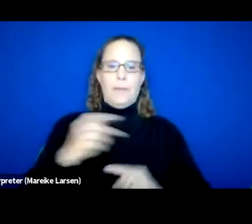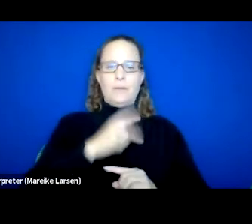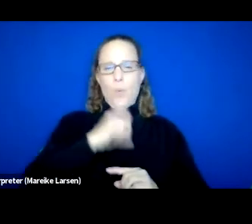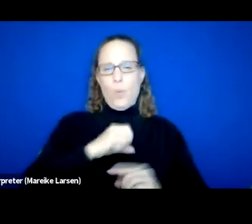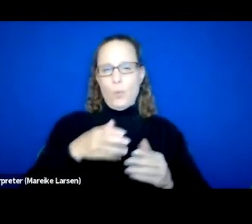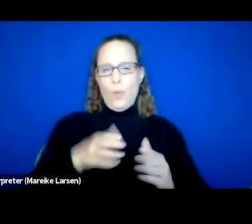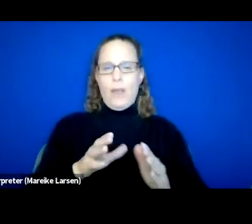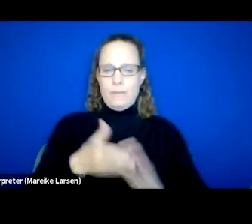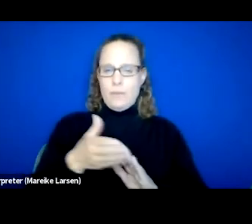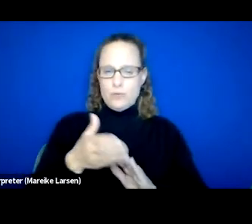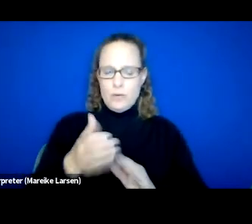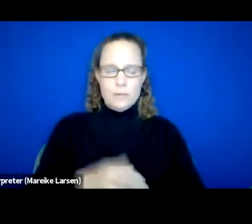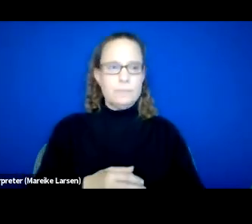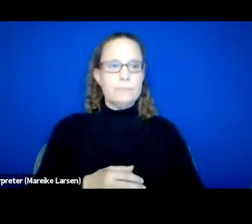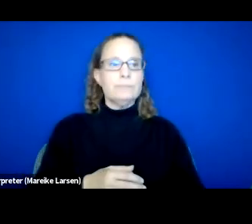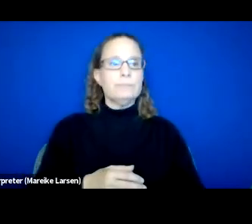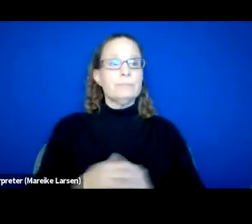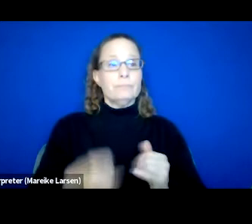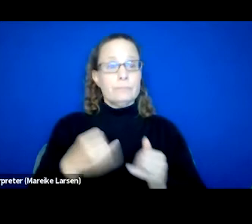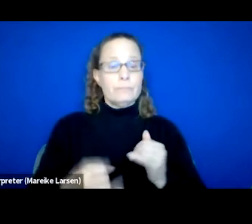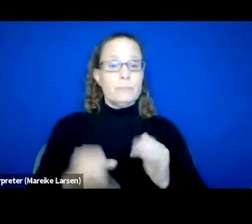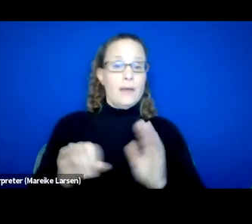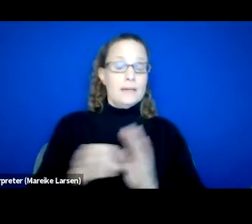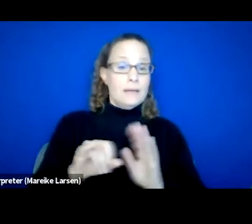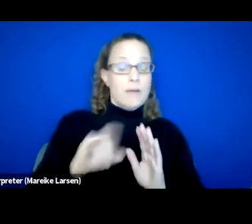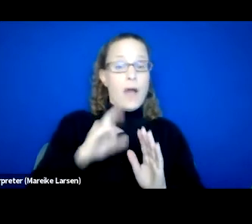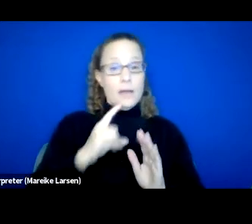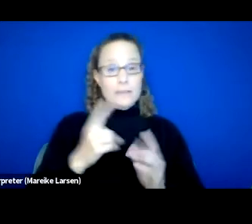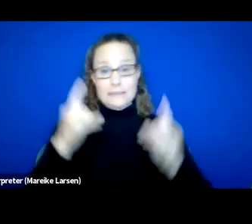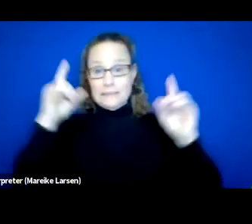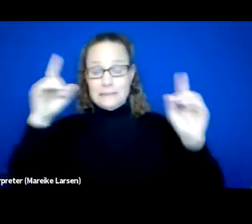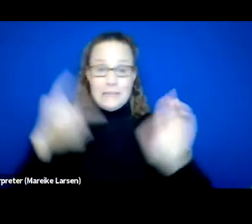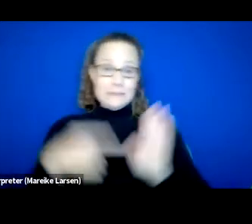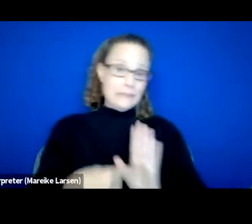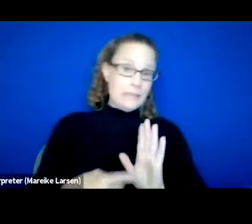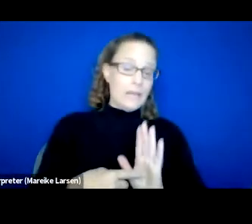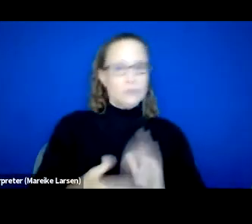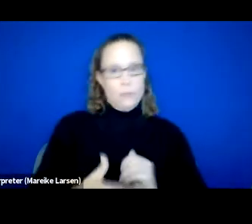And so finally identifying the indicators of success will help in the process of conducting